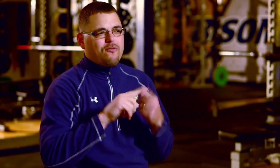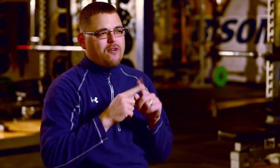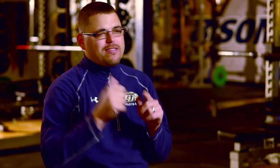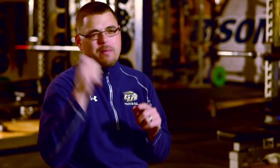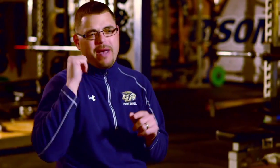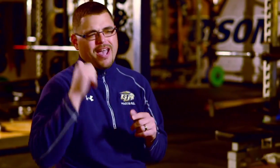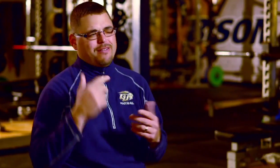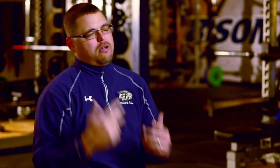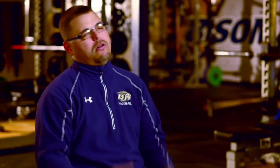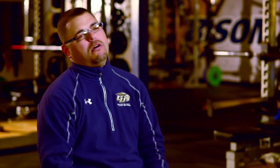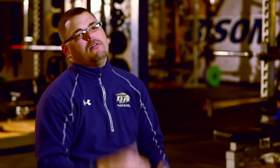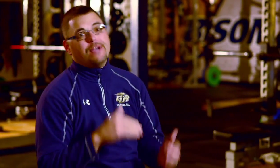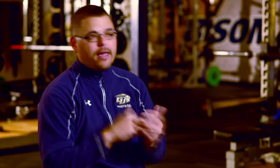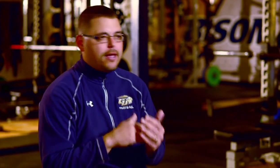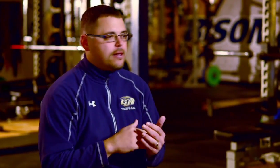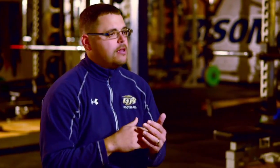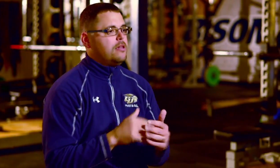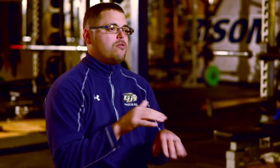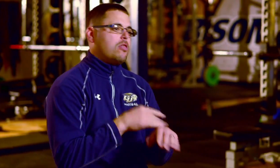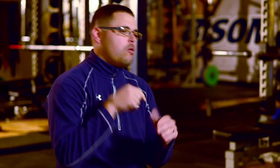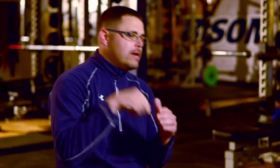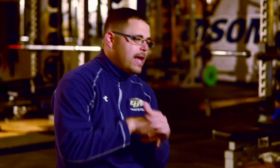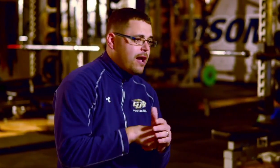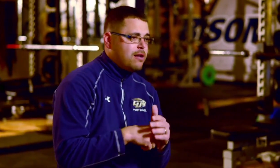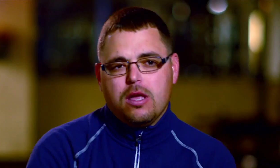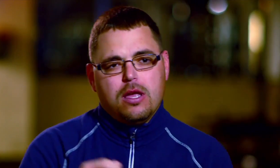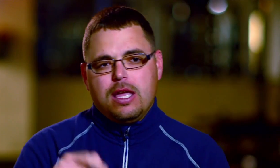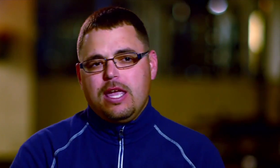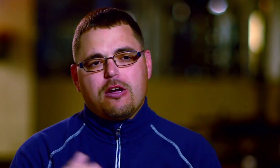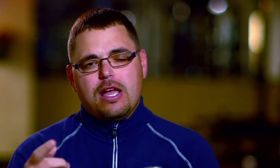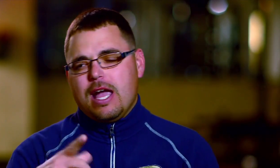their friends in the back are like, "Again??" You know, slowing down? Here at Gallaudet